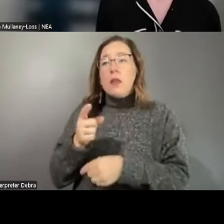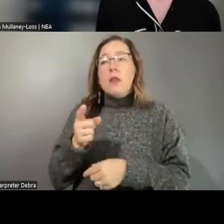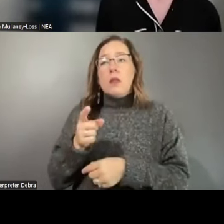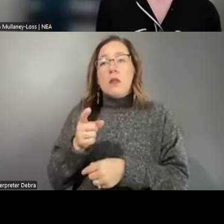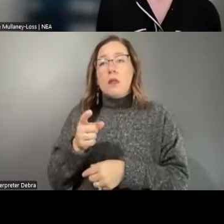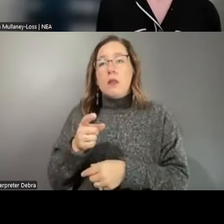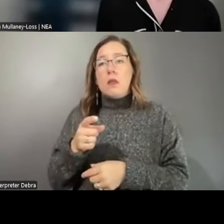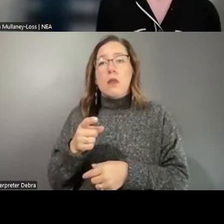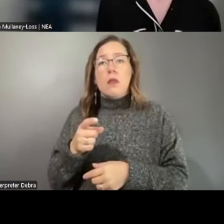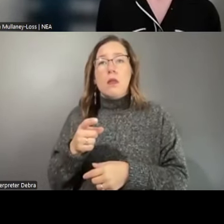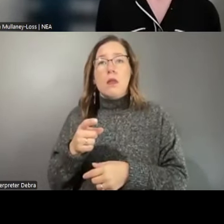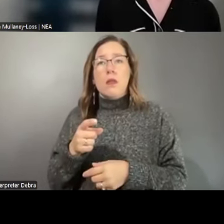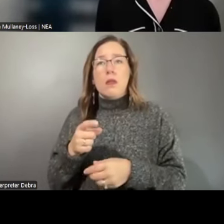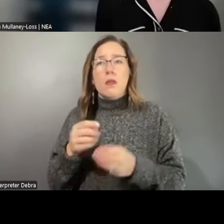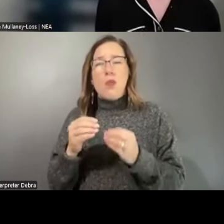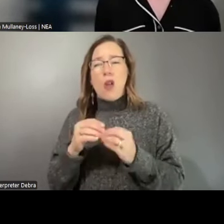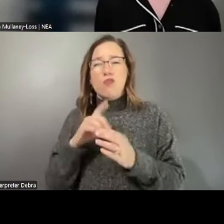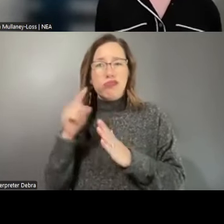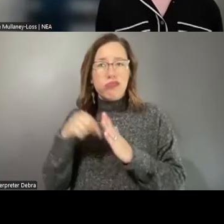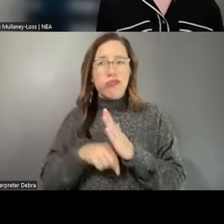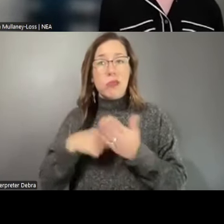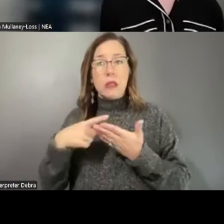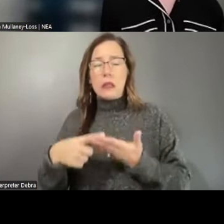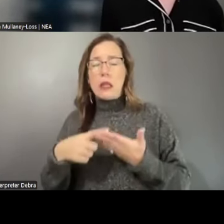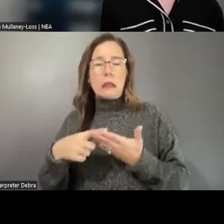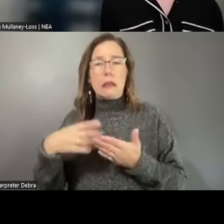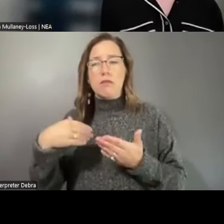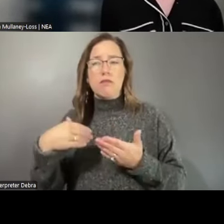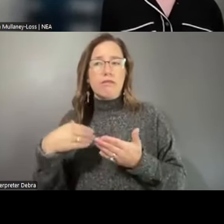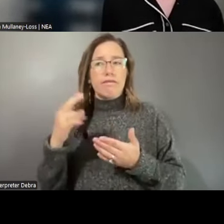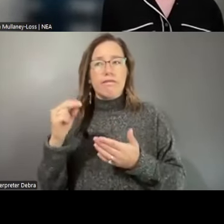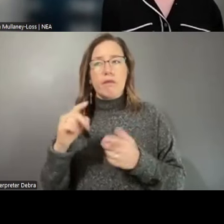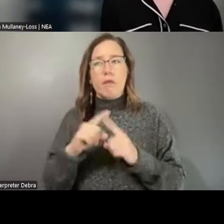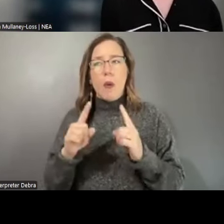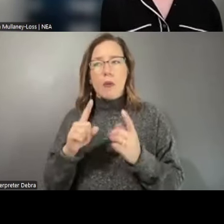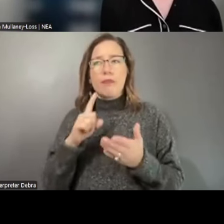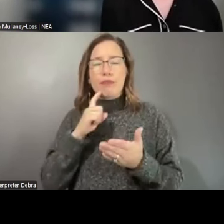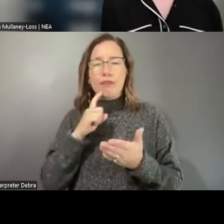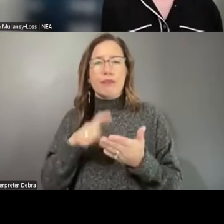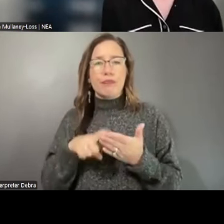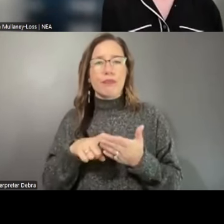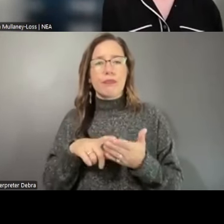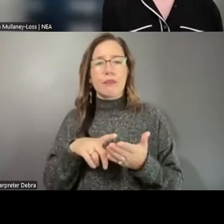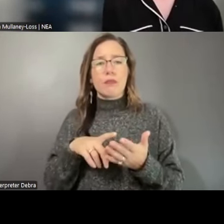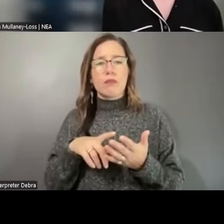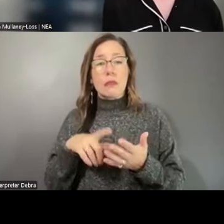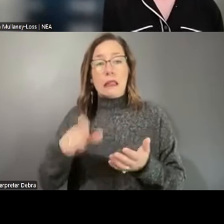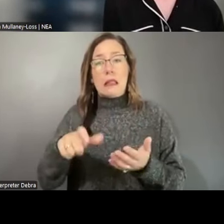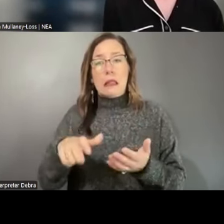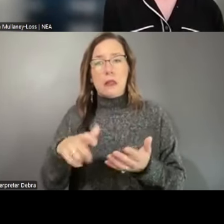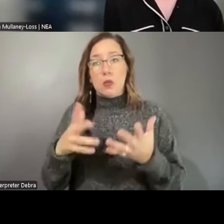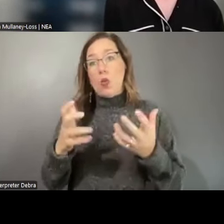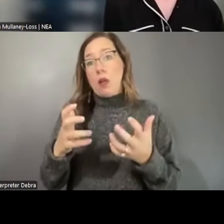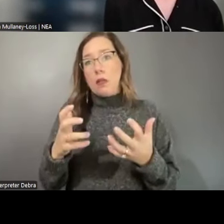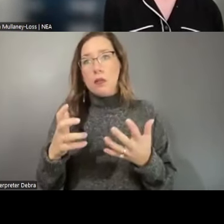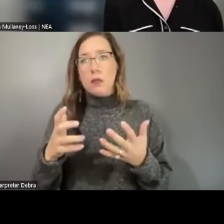you know, a deeper dive into these discussions, but we have seen a need and a desire of, you know,